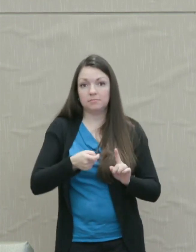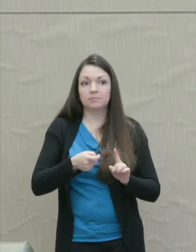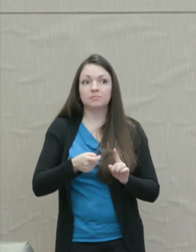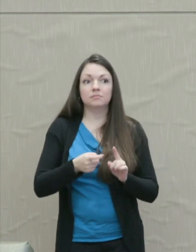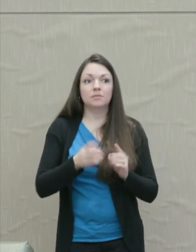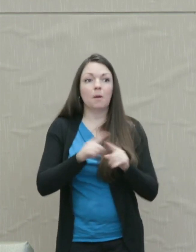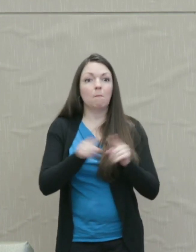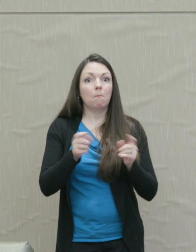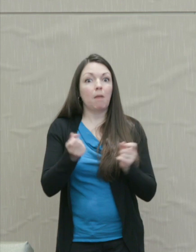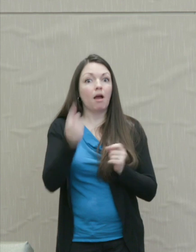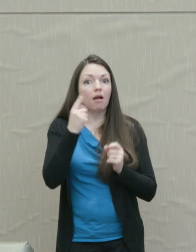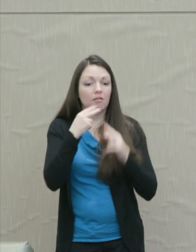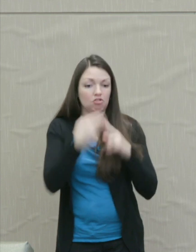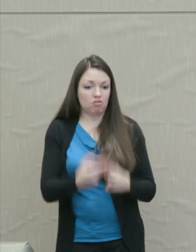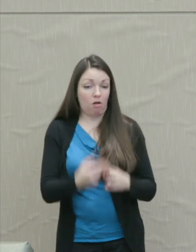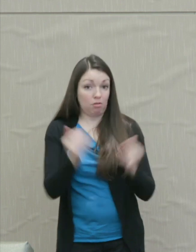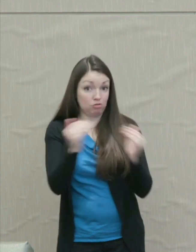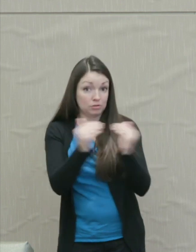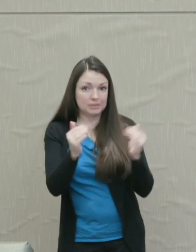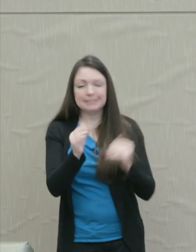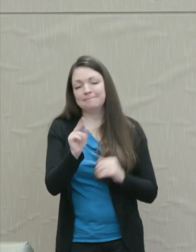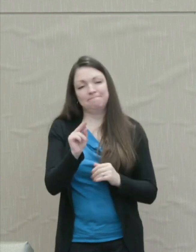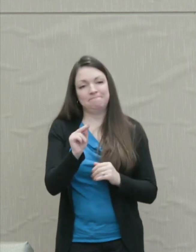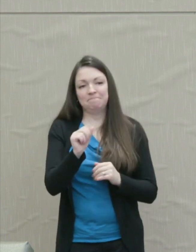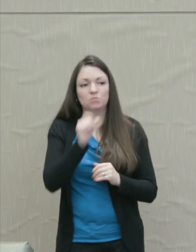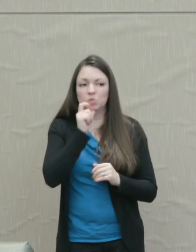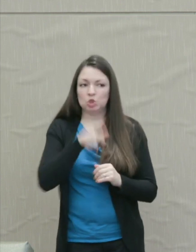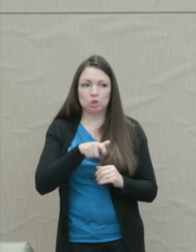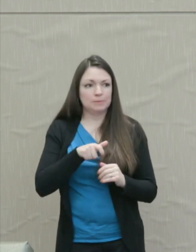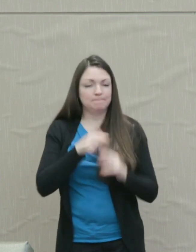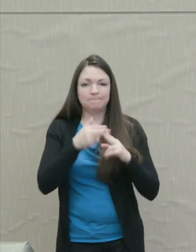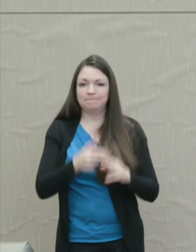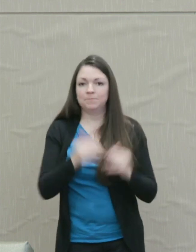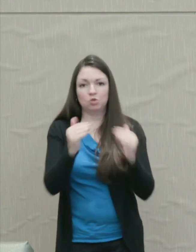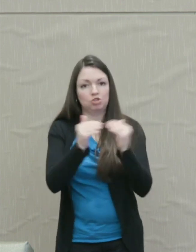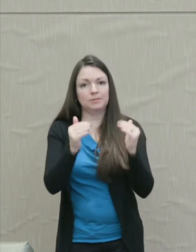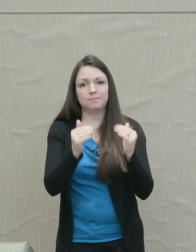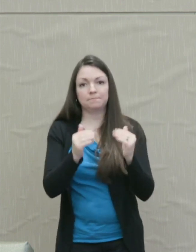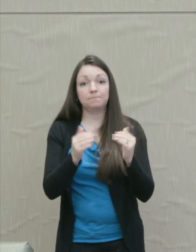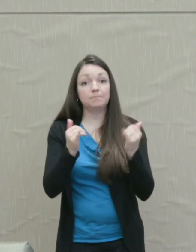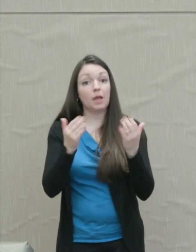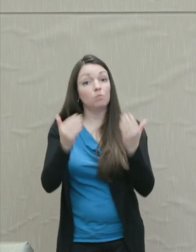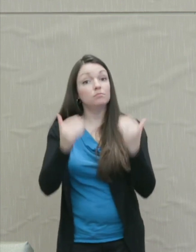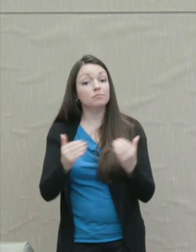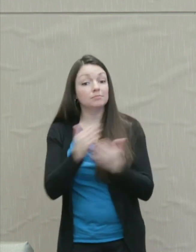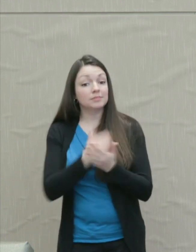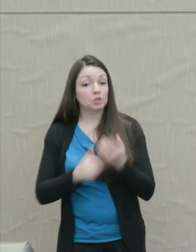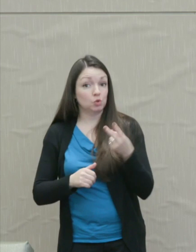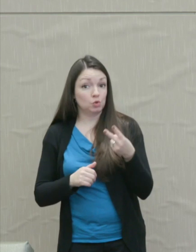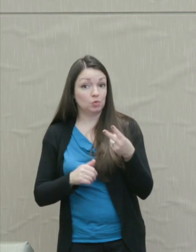And I think we should not make that leap. Martha Nussbaum: But now to section two, defining anger.